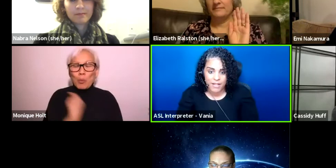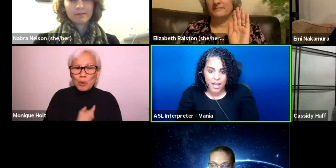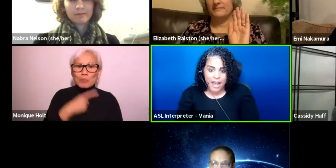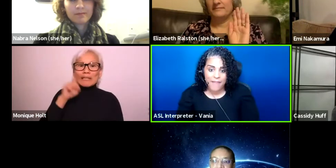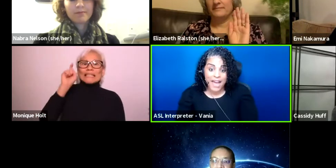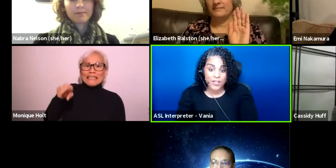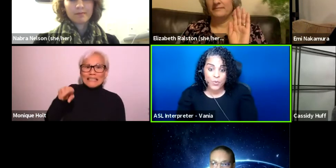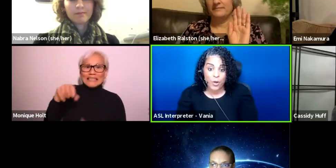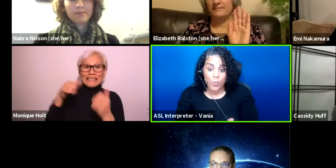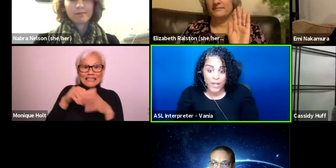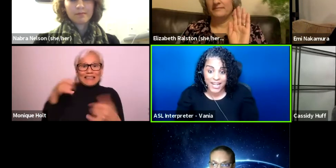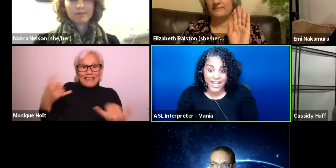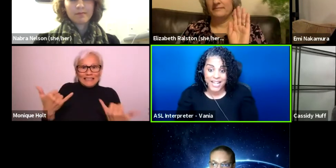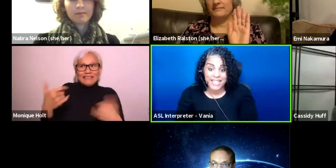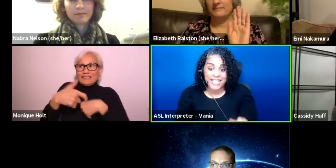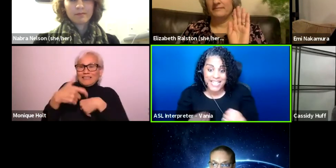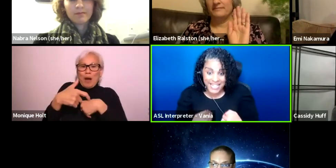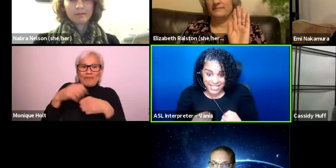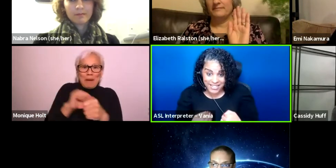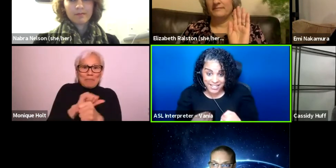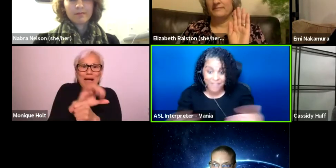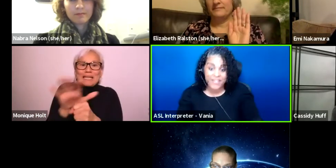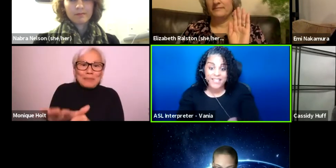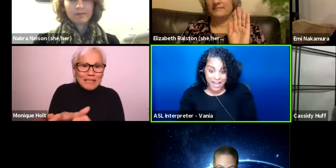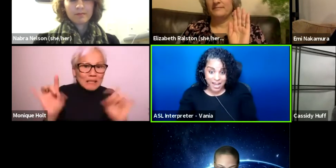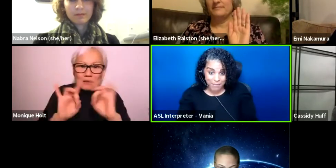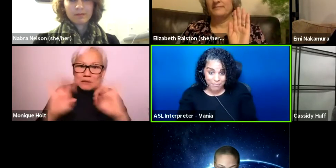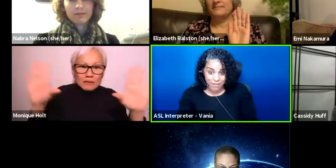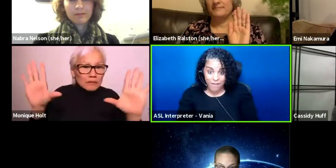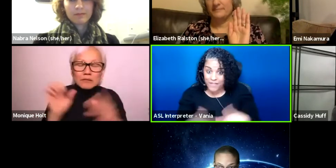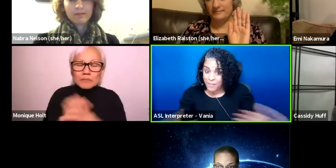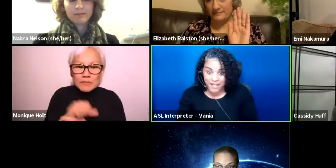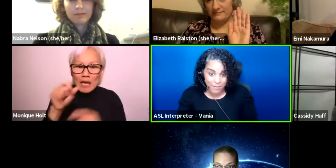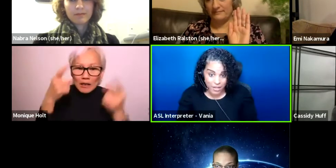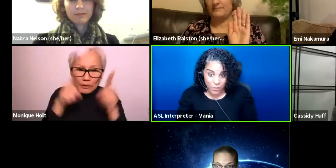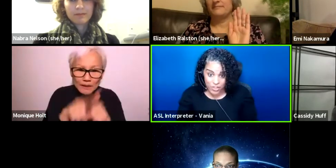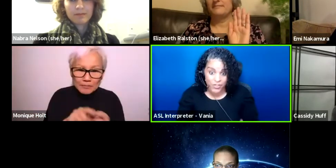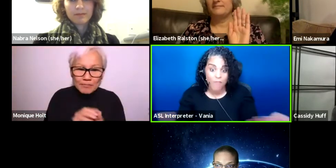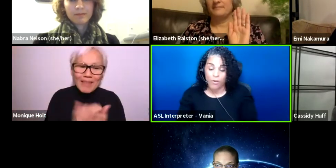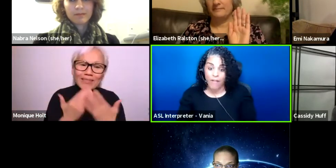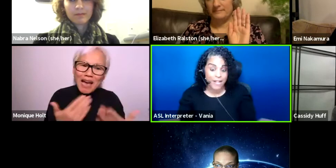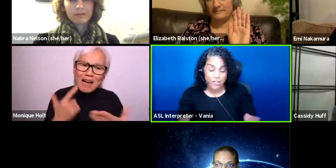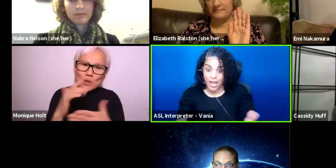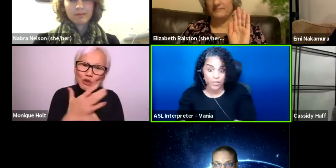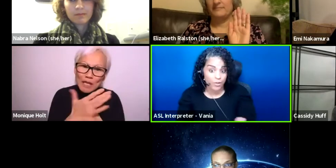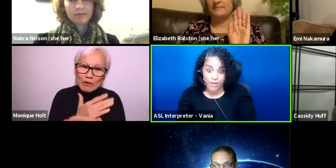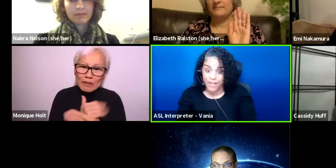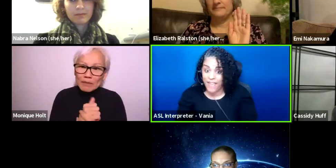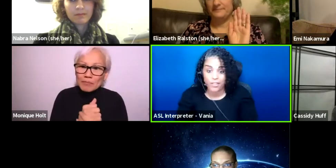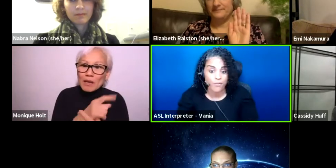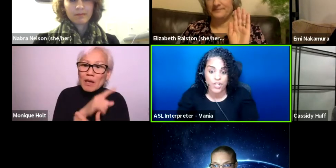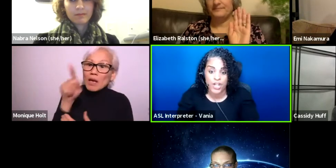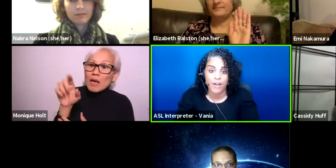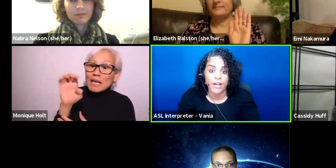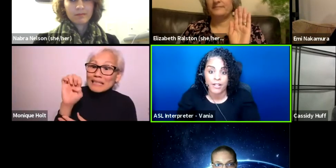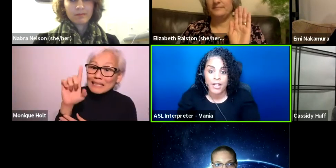and that's where we need in this time of this pandemic, which is awful. I do agree. Thank you for sharing.